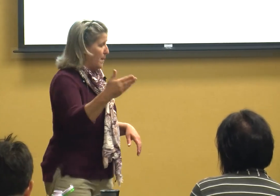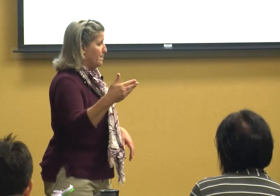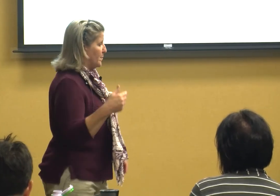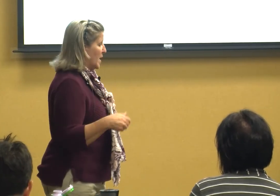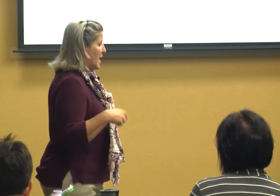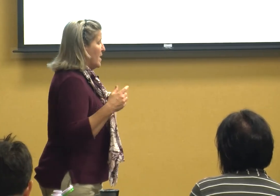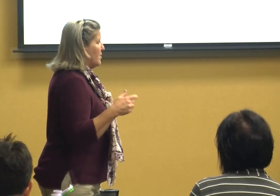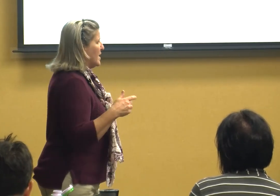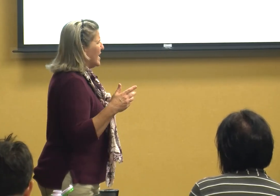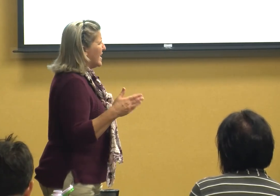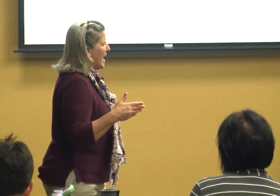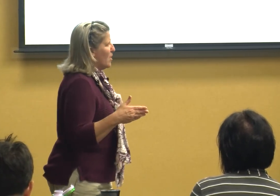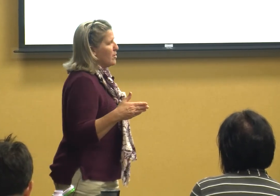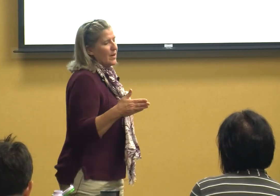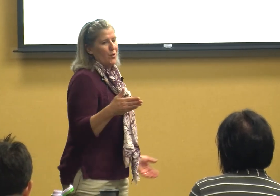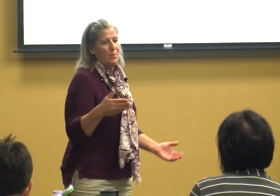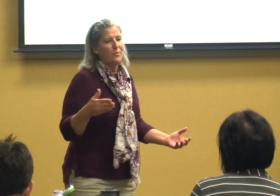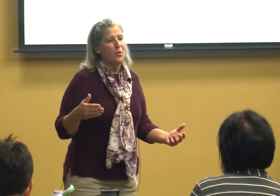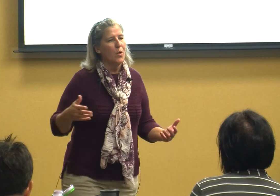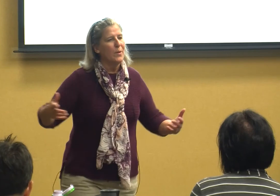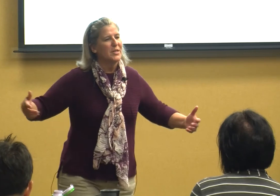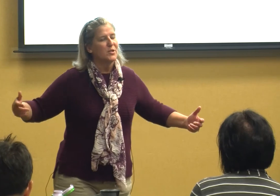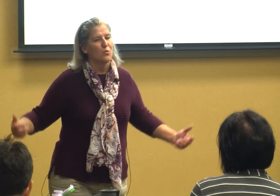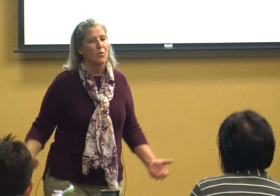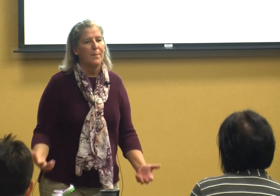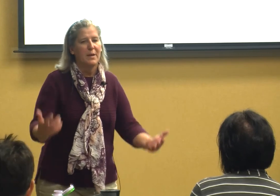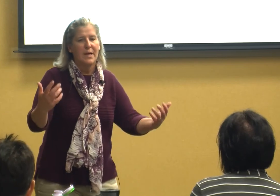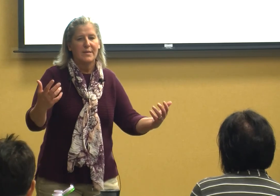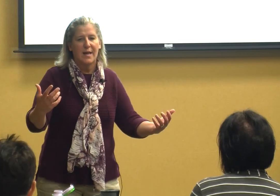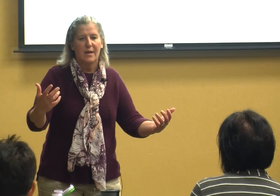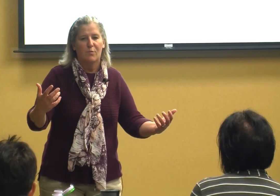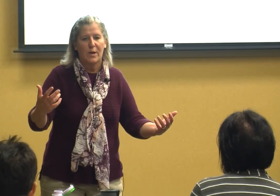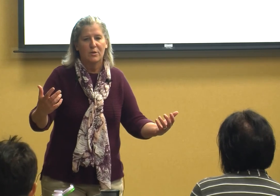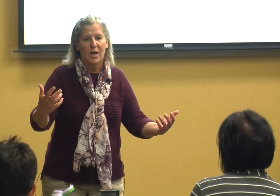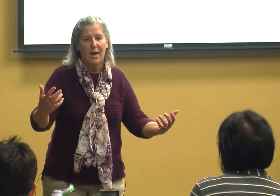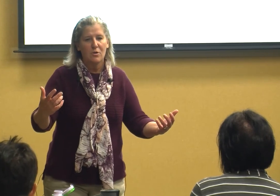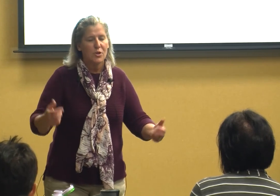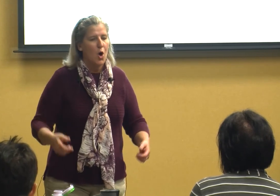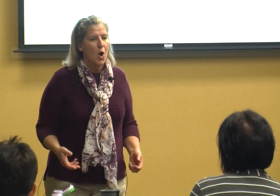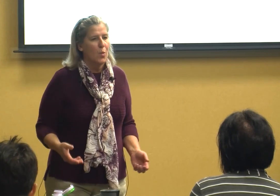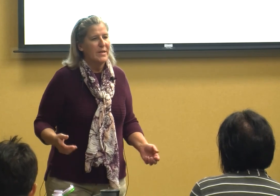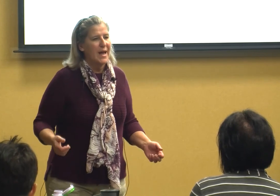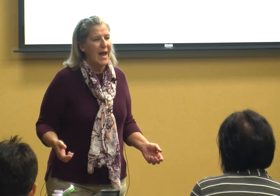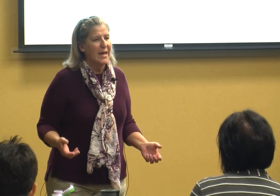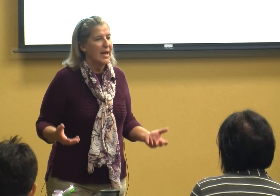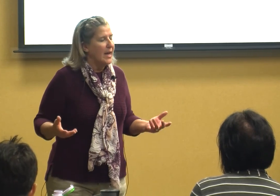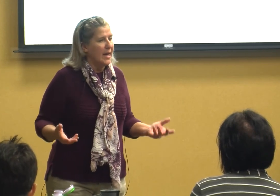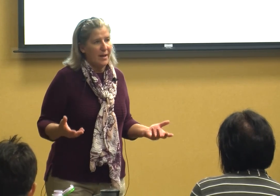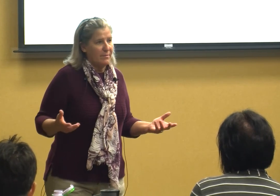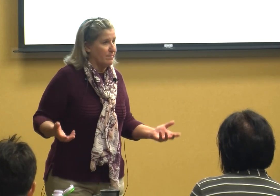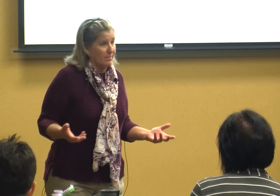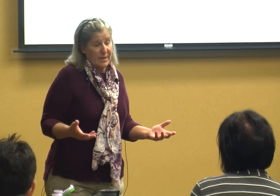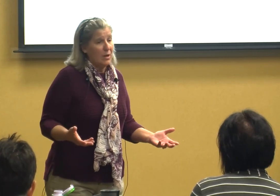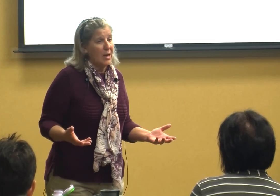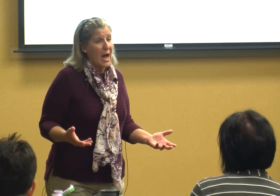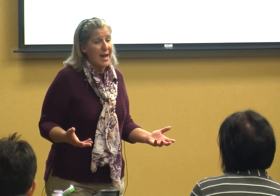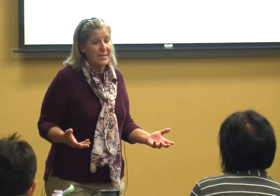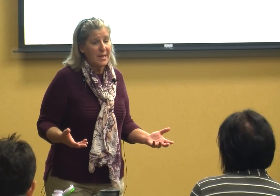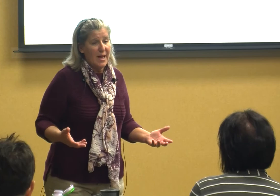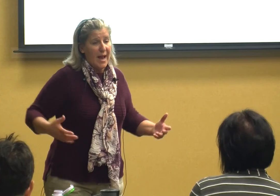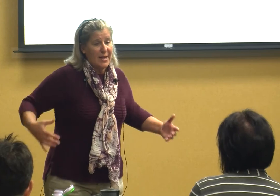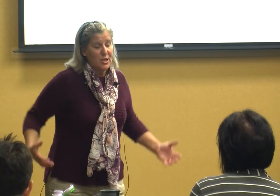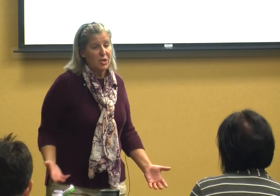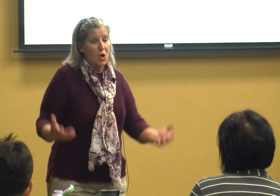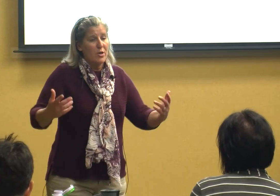then a caregiver before we just rip kids out of wheelchairs or we take little guys and just start